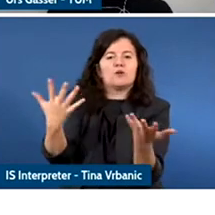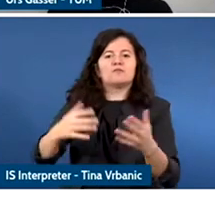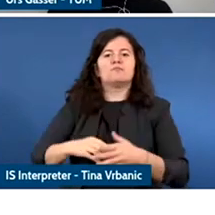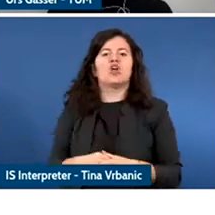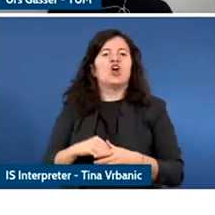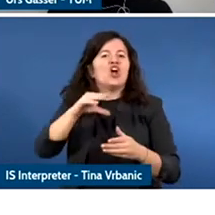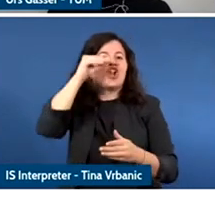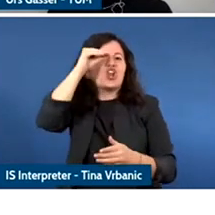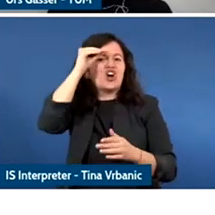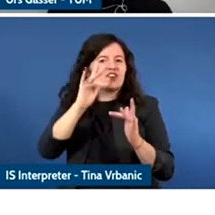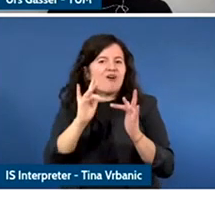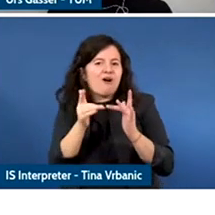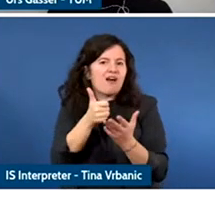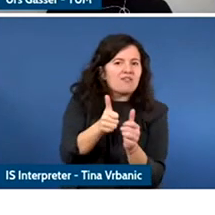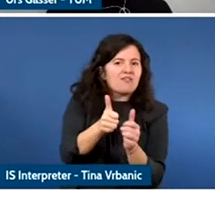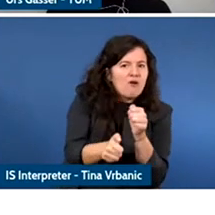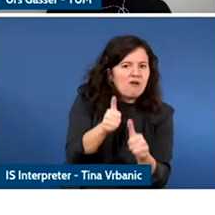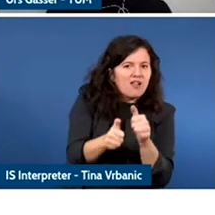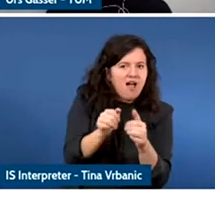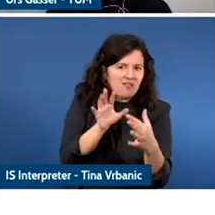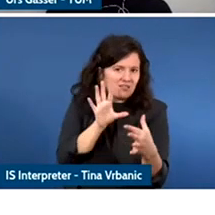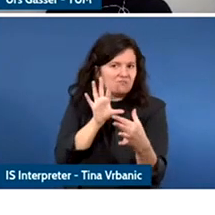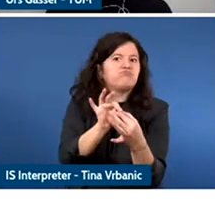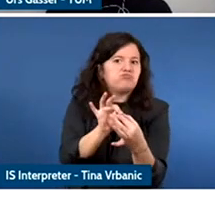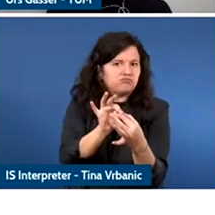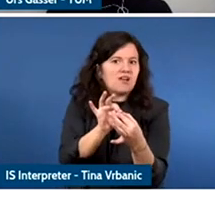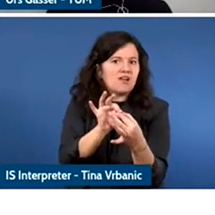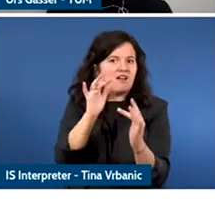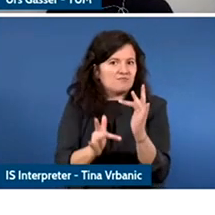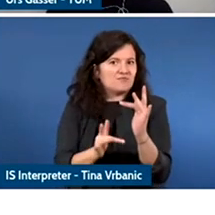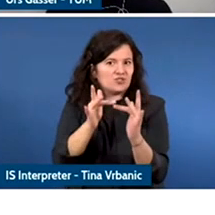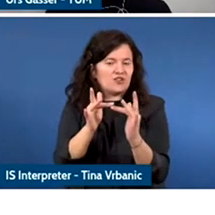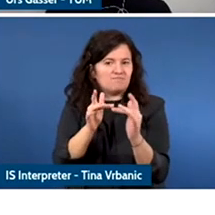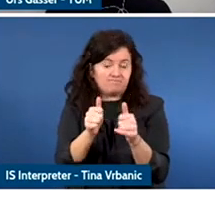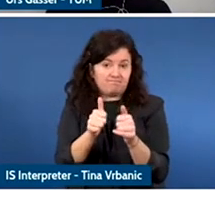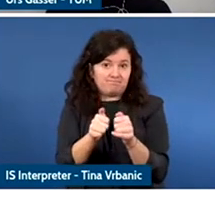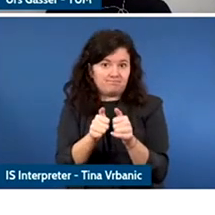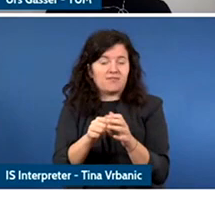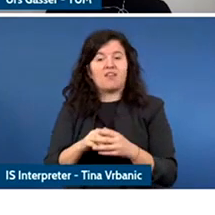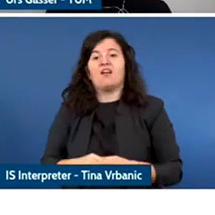learning one of the big insights from the past 15 years of work in the youth and